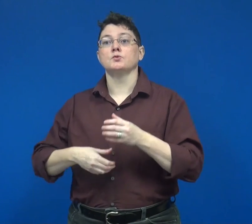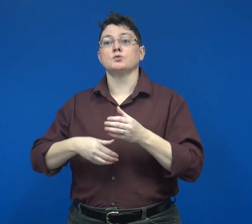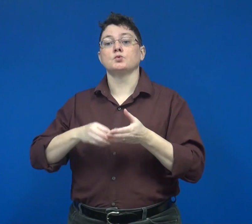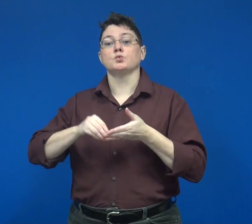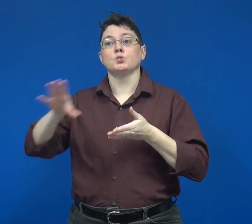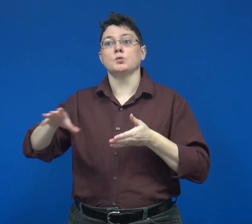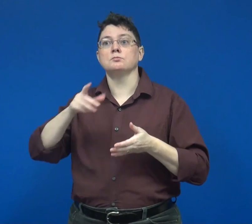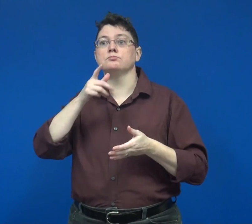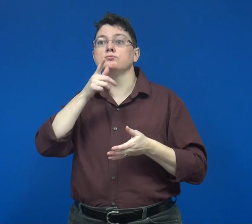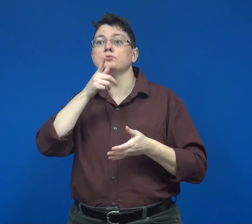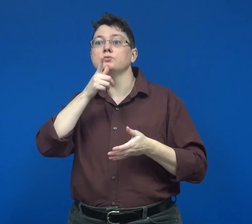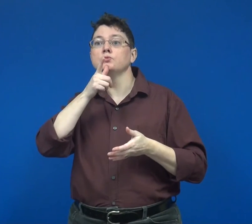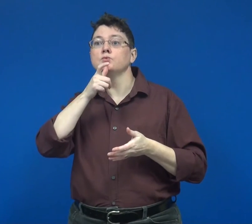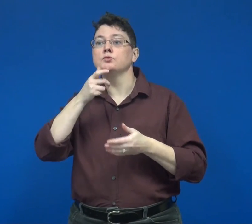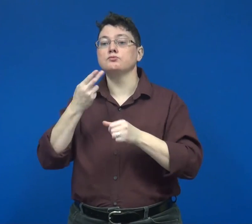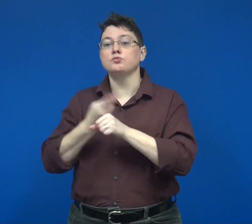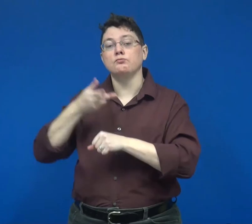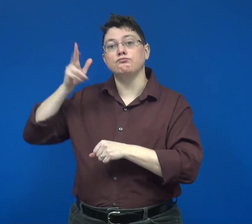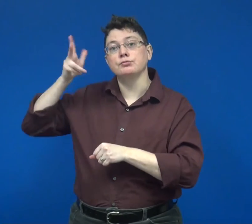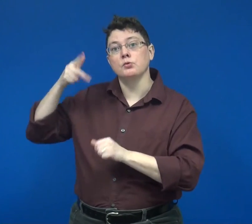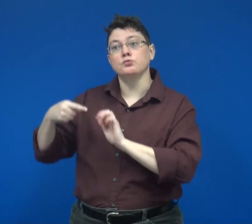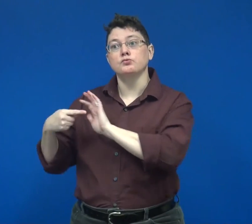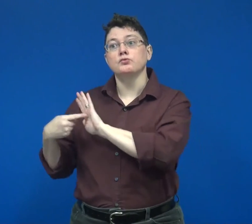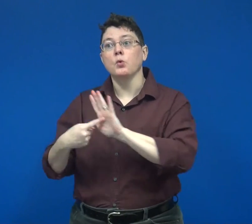In addition, students can use video to show